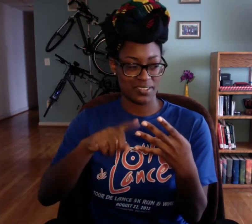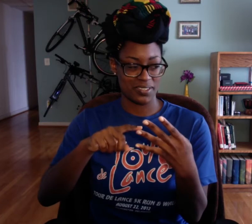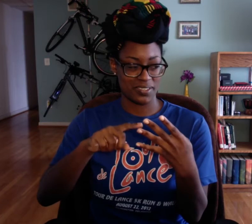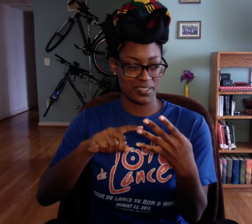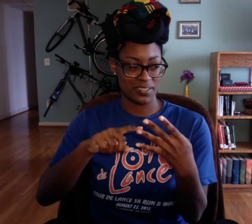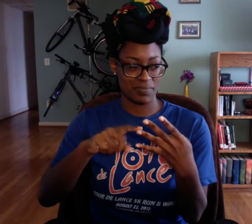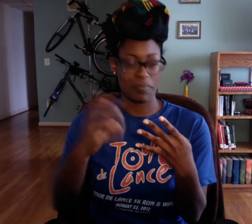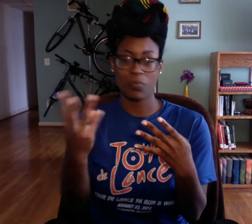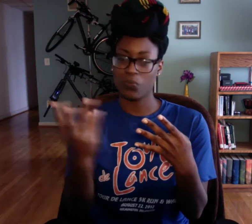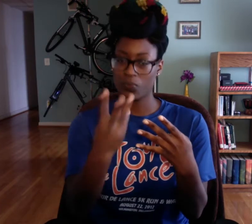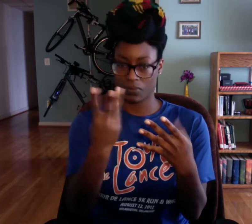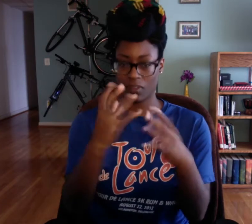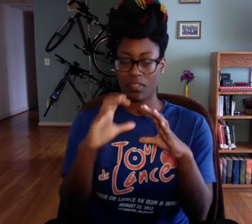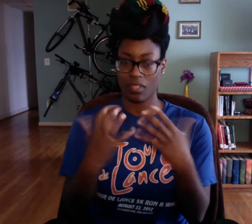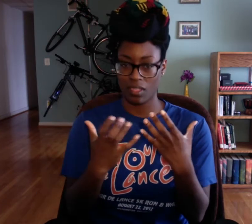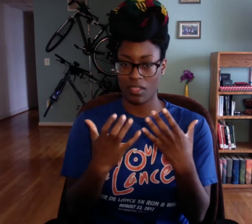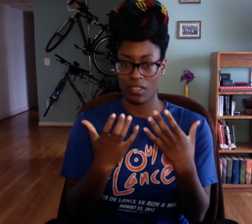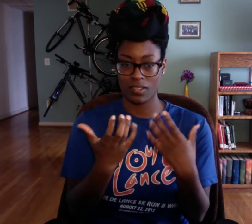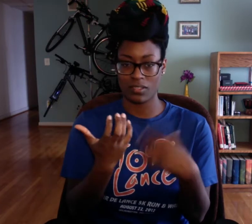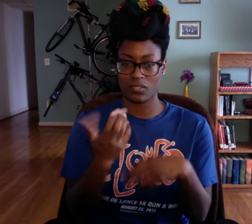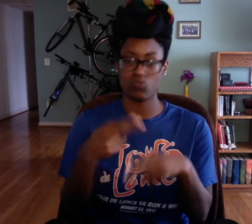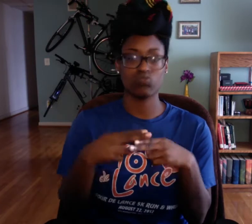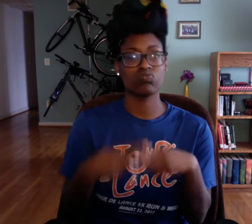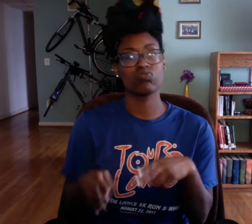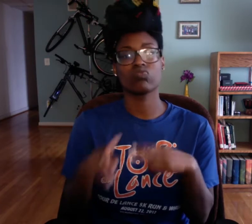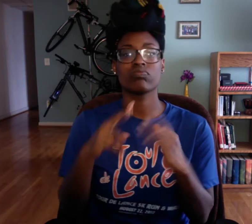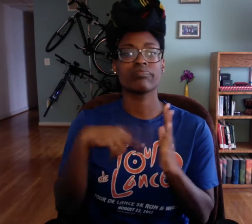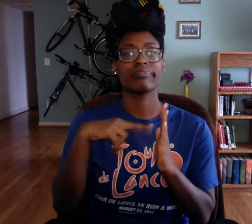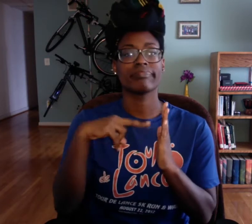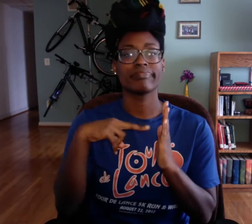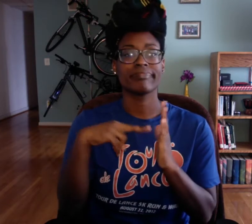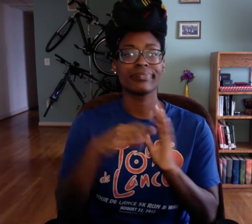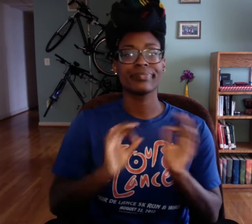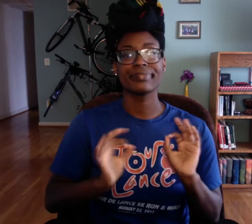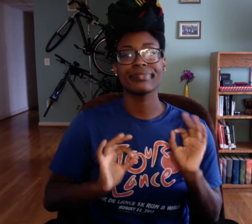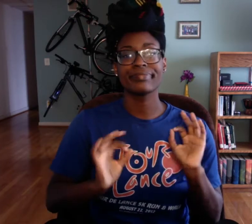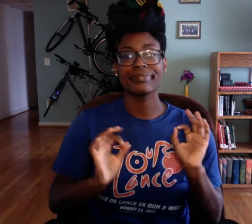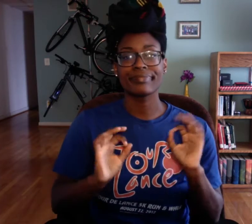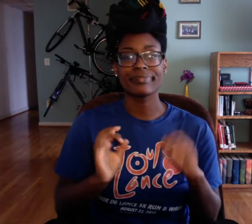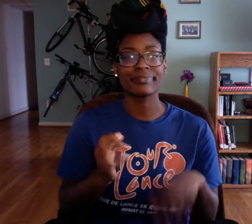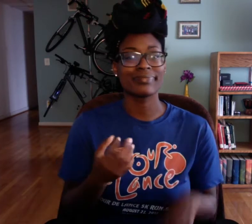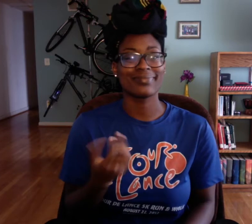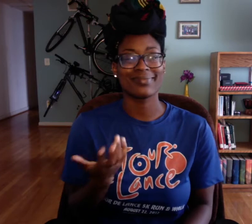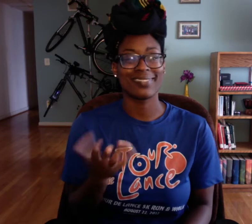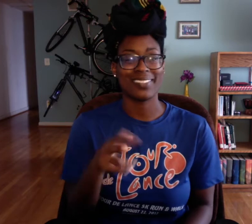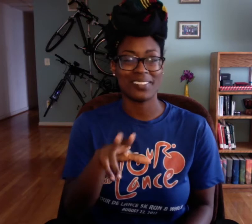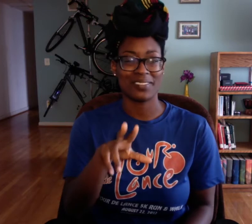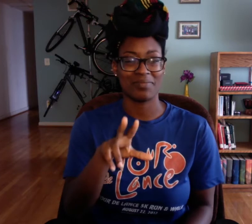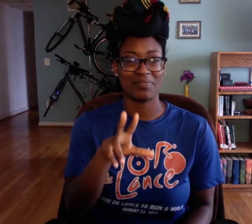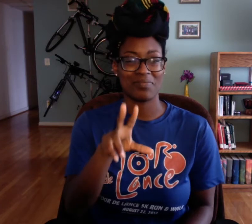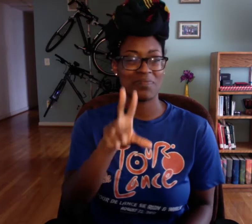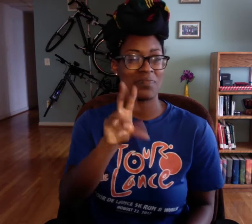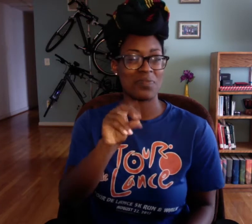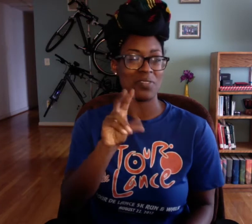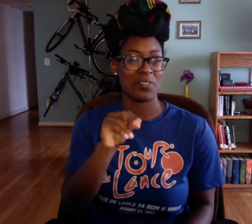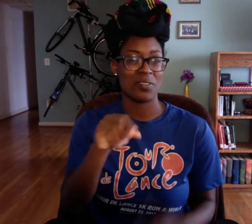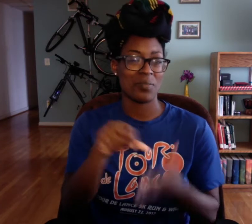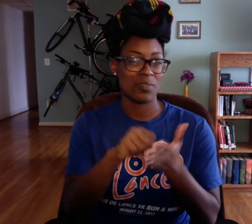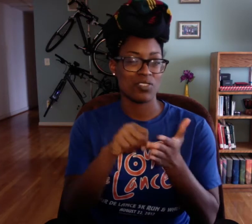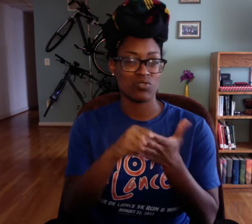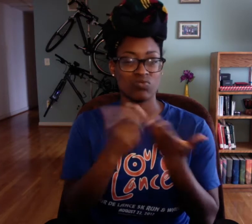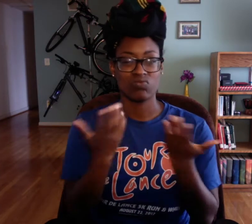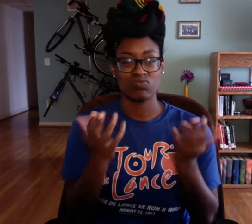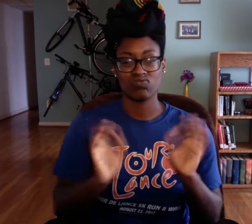And then, Wed class it was just short... short chapter.